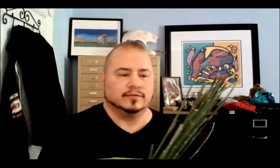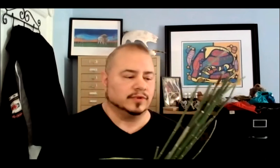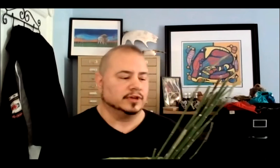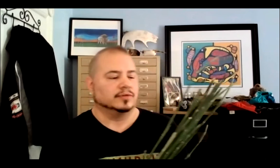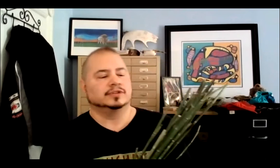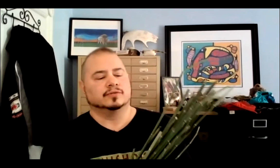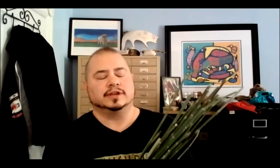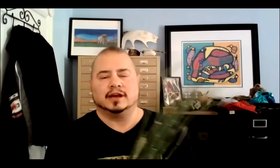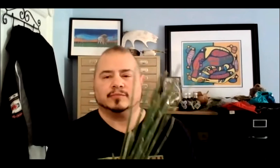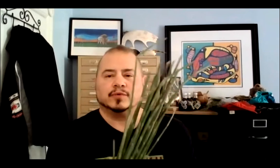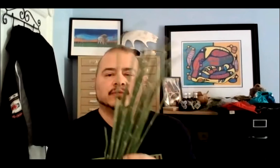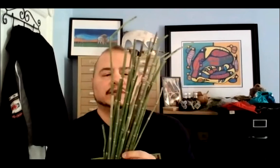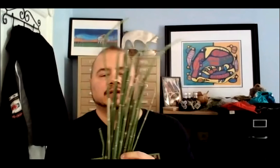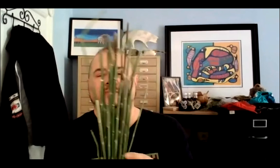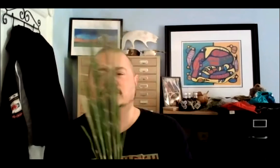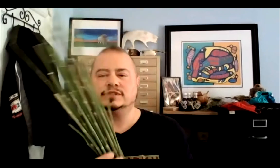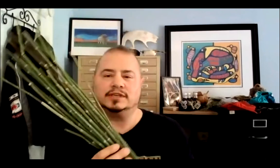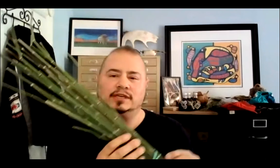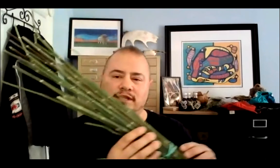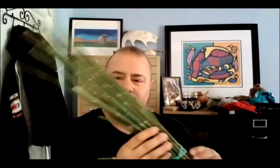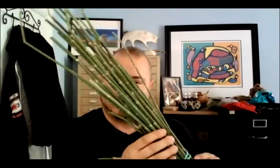can't really go into right now, but what I want to talk about is the healing